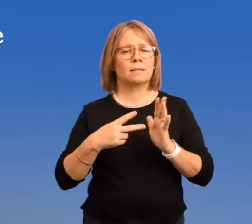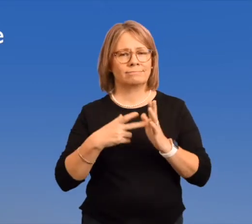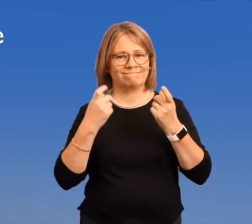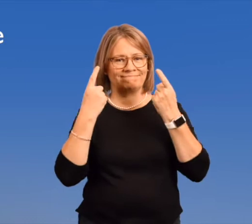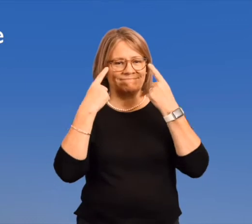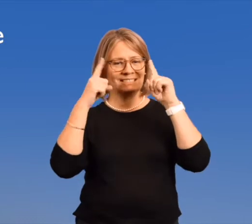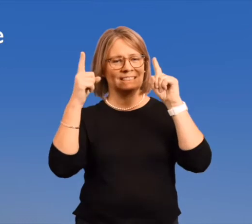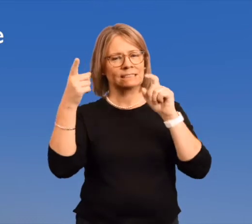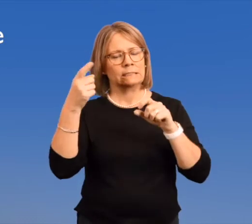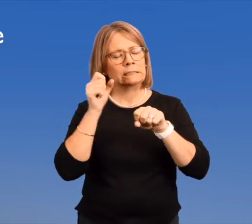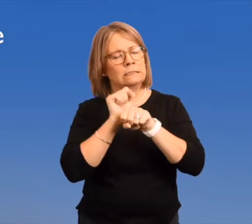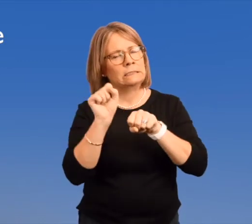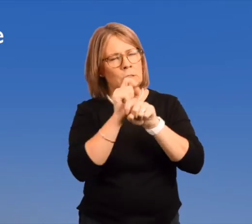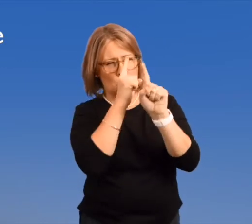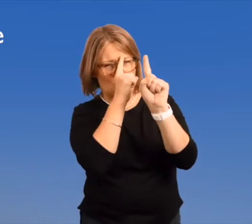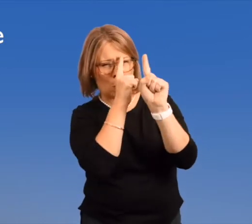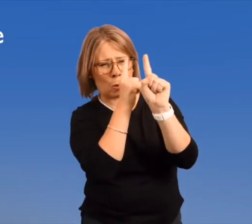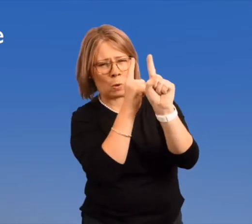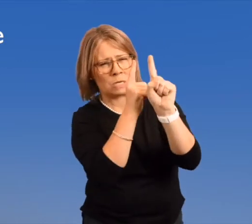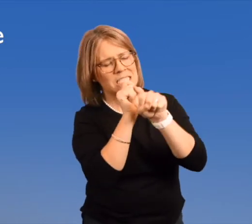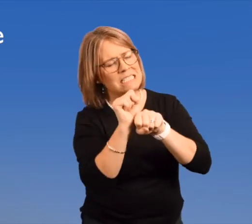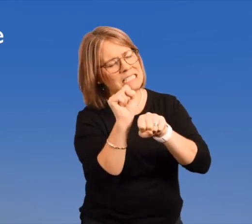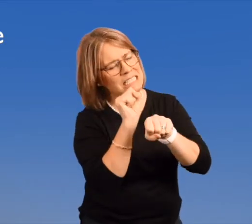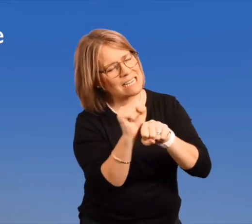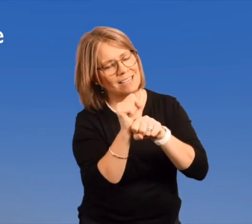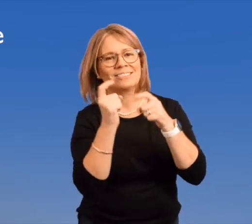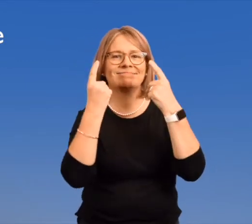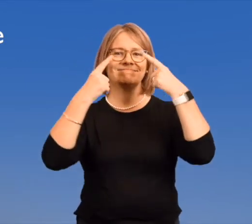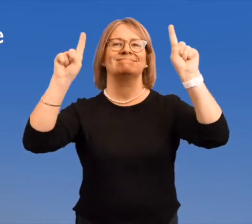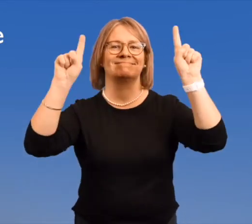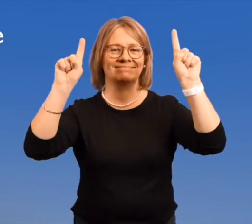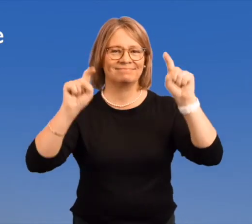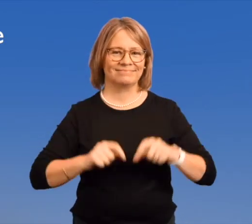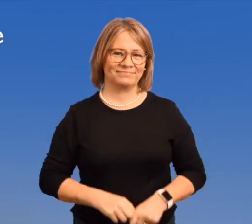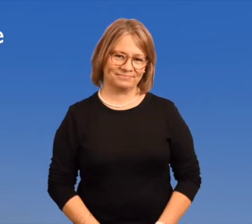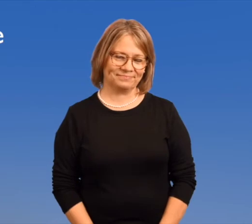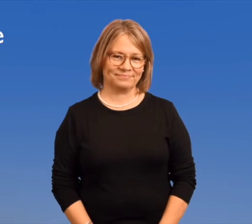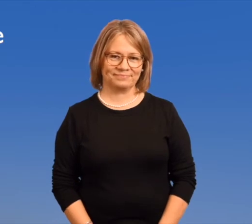means successfully reaching a goal by working hard.